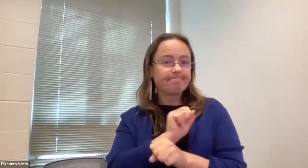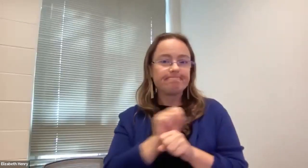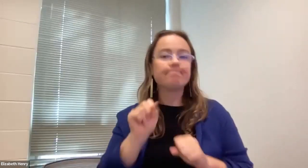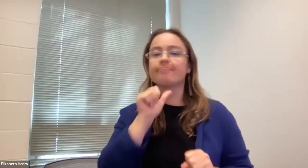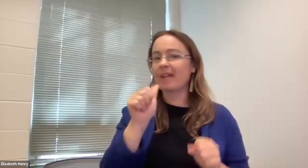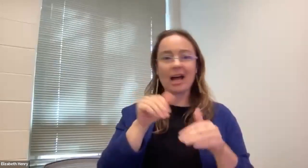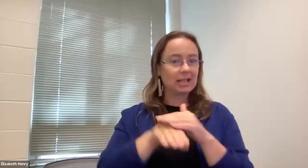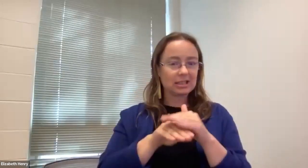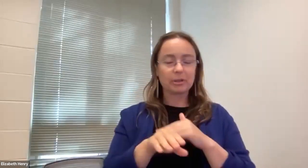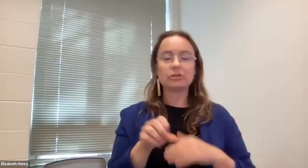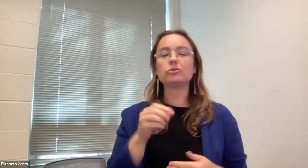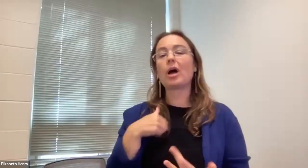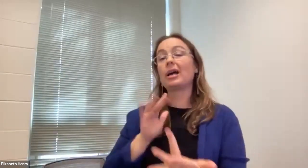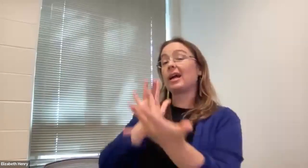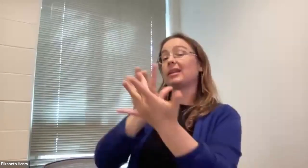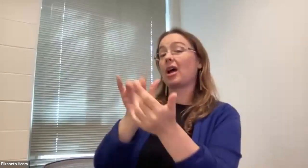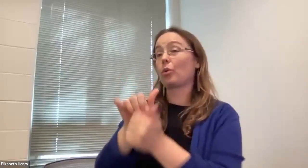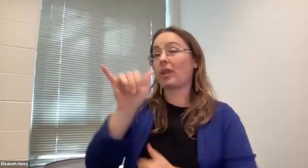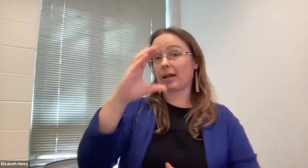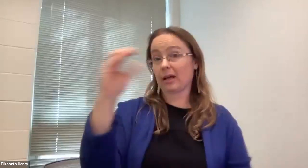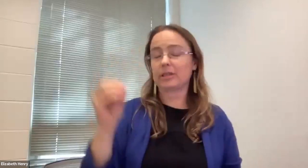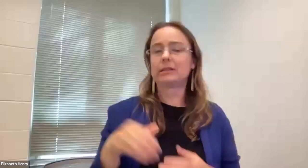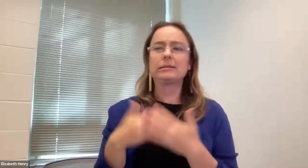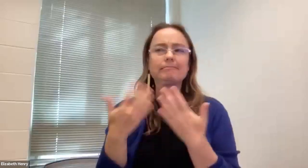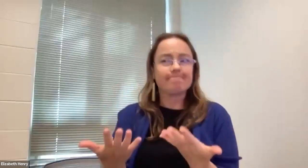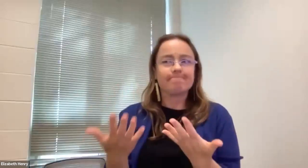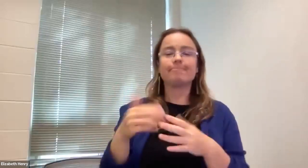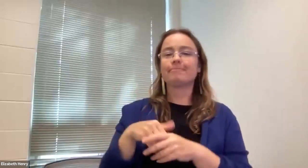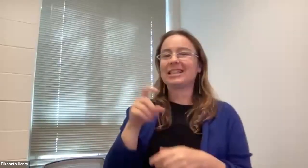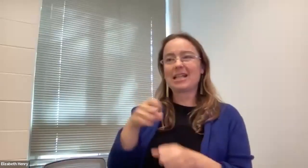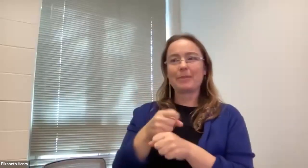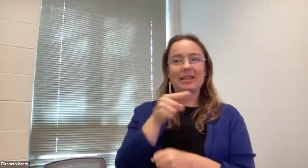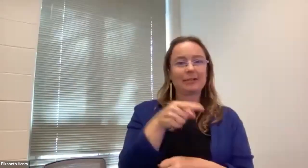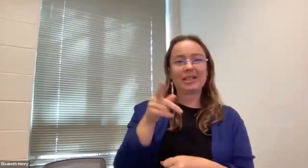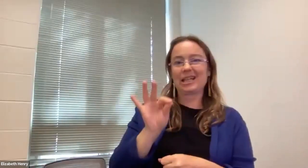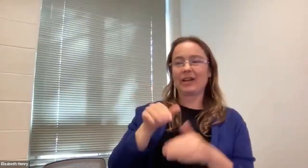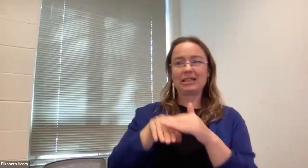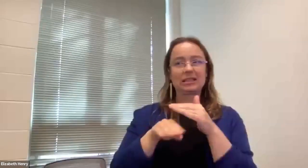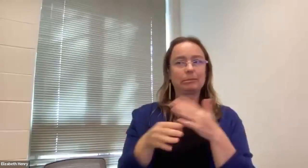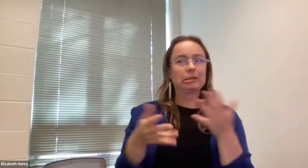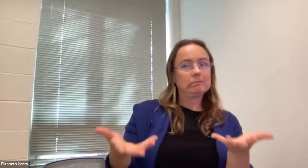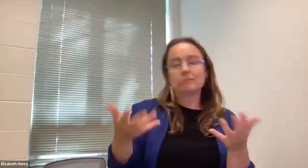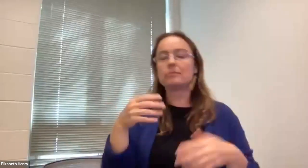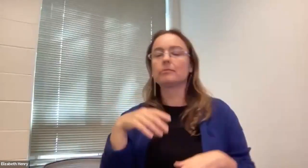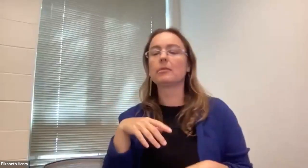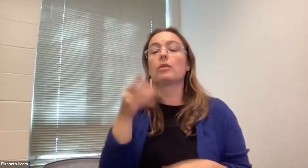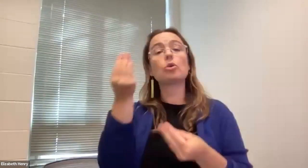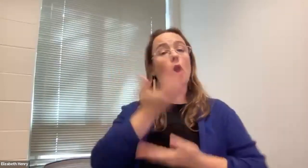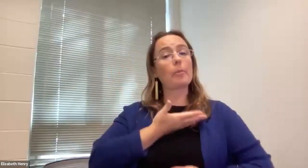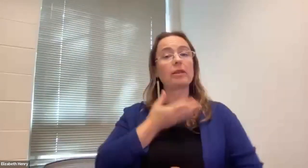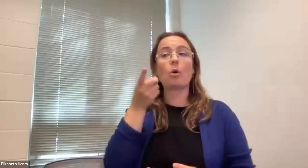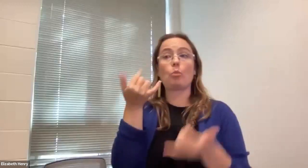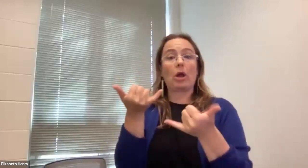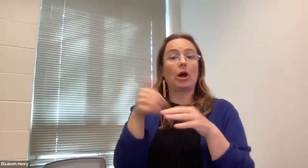Gustavo Navarrete (he/him/él): so I someone told me. I tested it. In fact, it was not accessible. I contacted the vendor, and I told him that we need to make those Pdfs accessible,